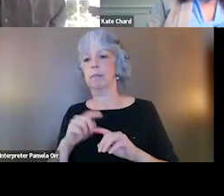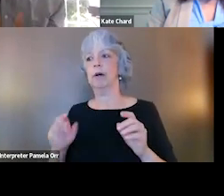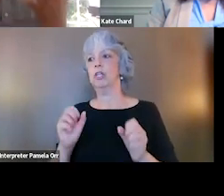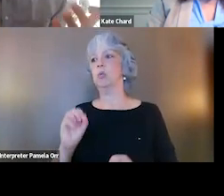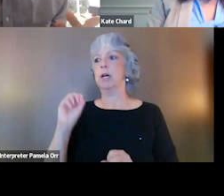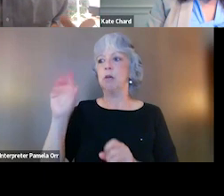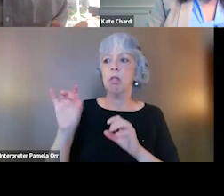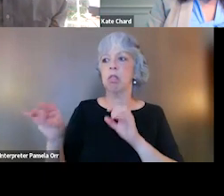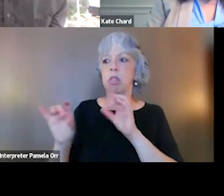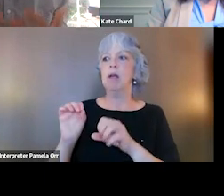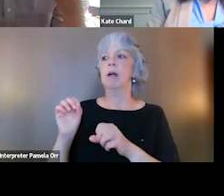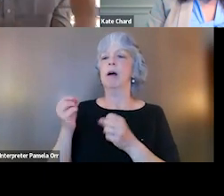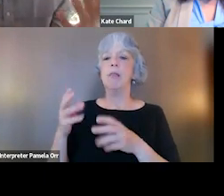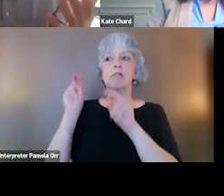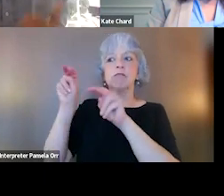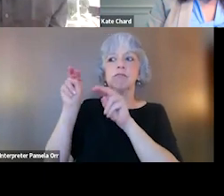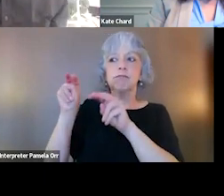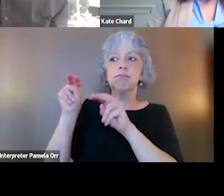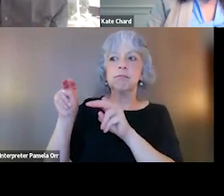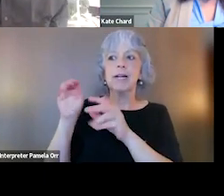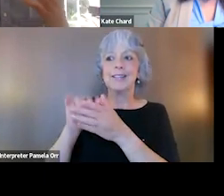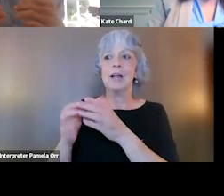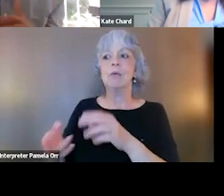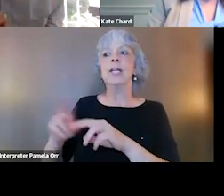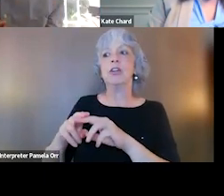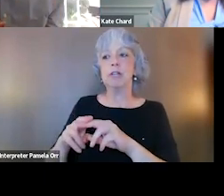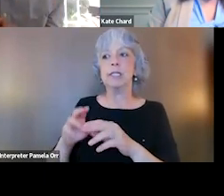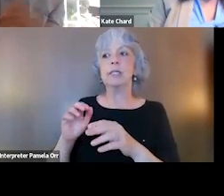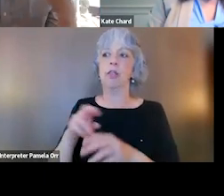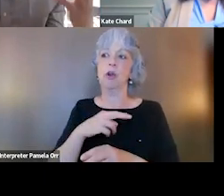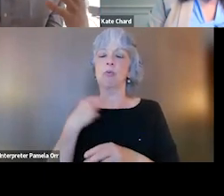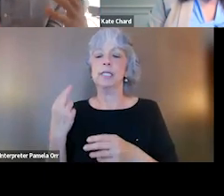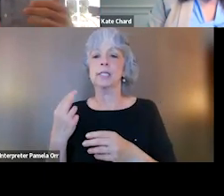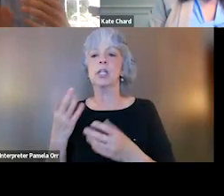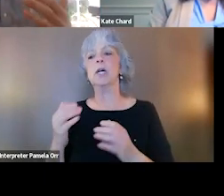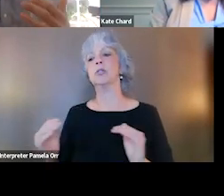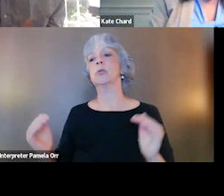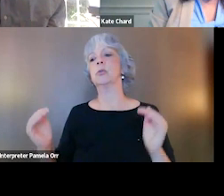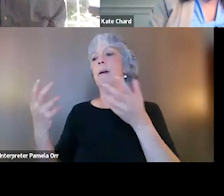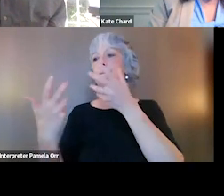and a ton of oversight because that actually increases their risk of recidivism. We really wanna match the level of need to the level of care.